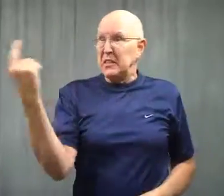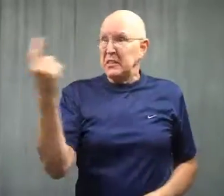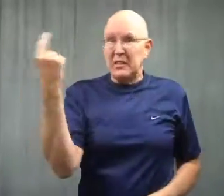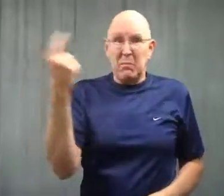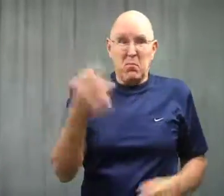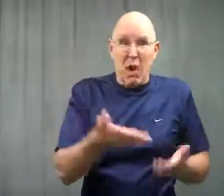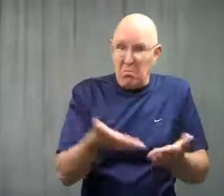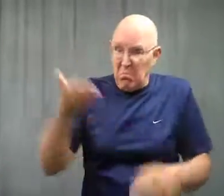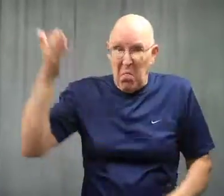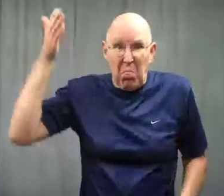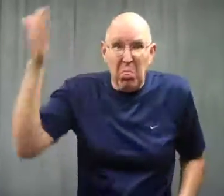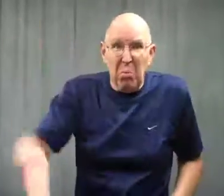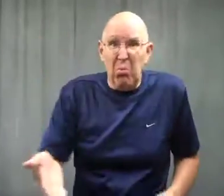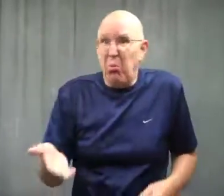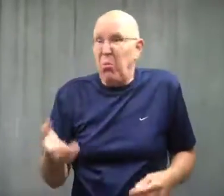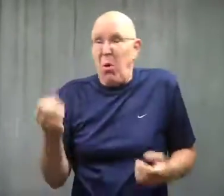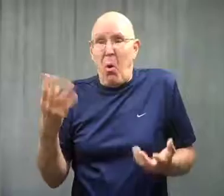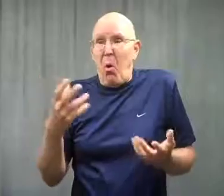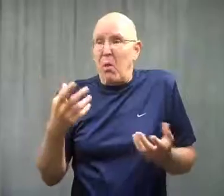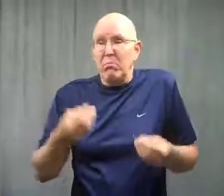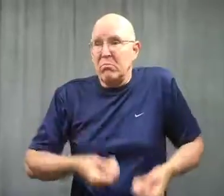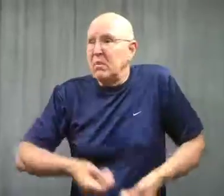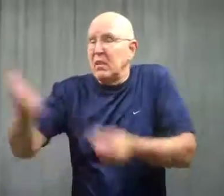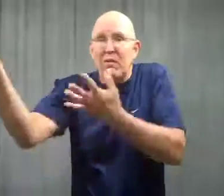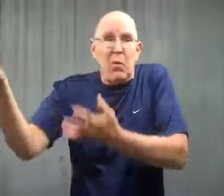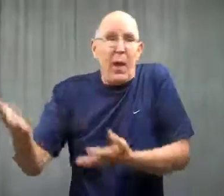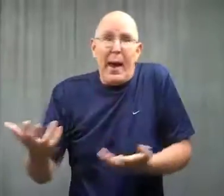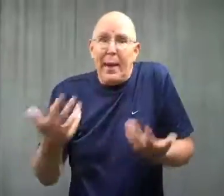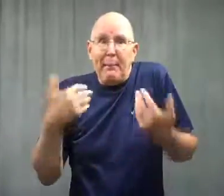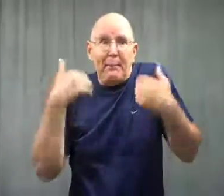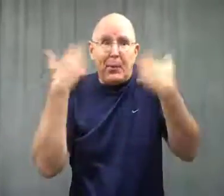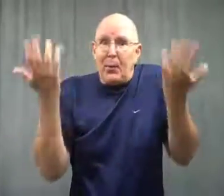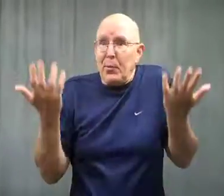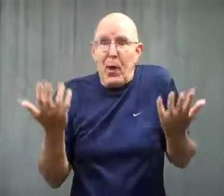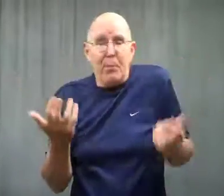It was either thrown out or given away.